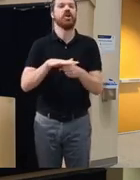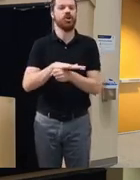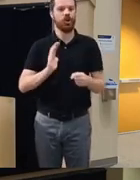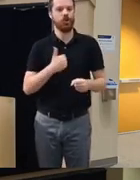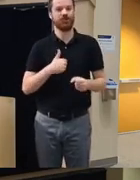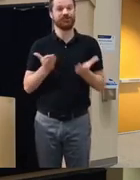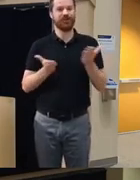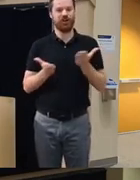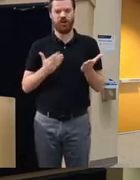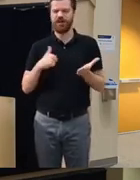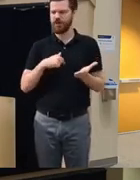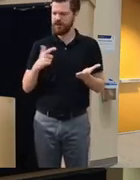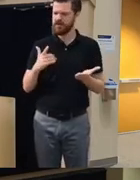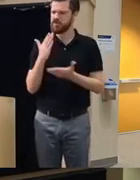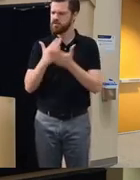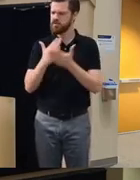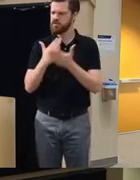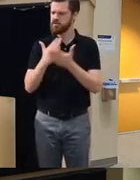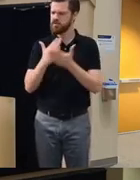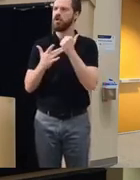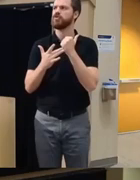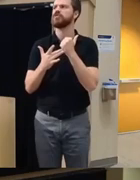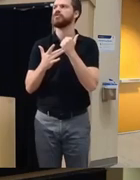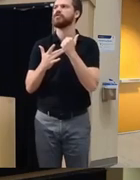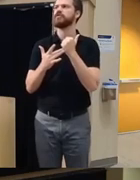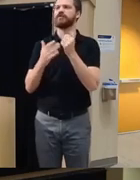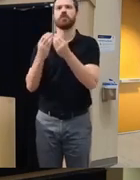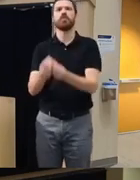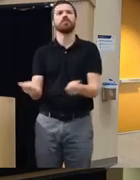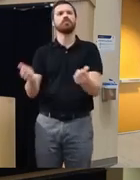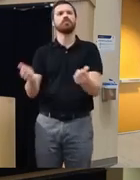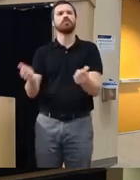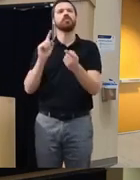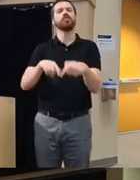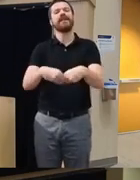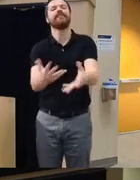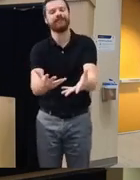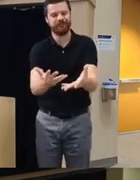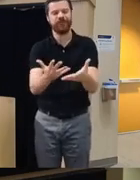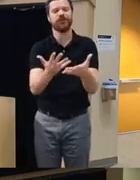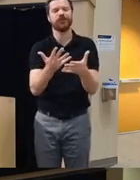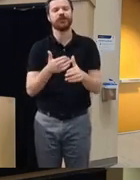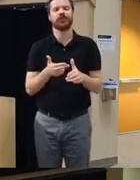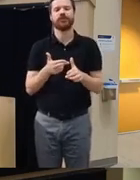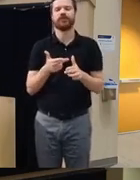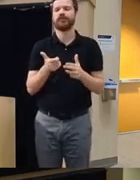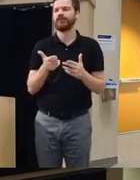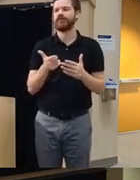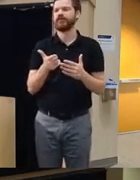need some kind of Technology based solutions to deliver mental health to many of our Rural and